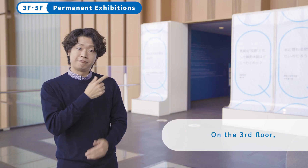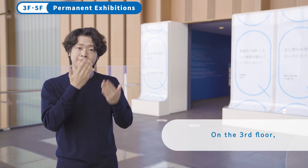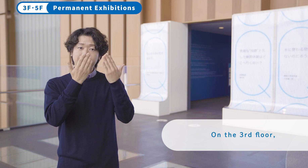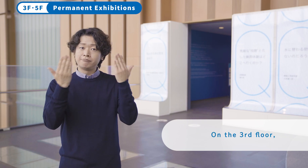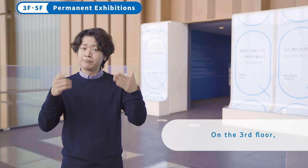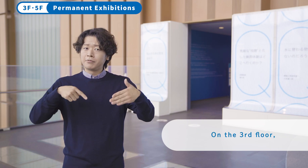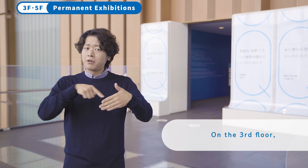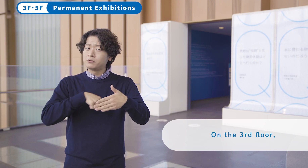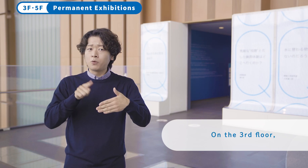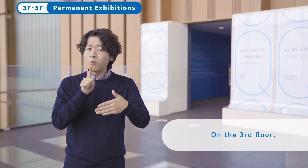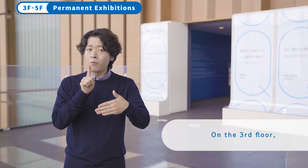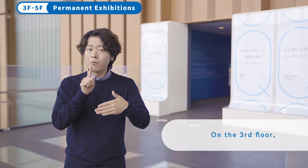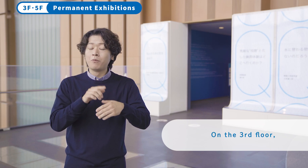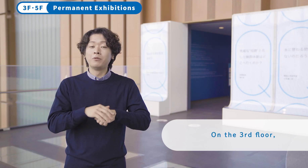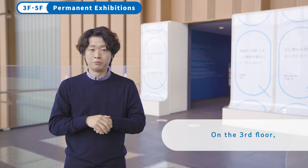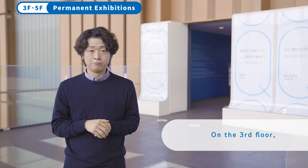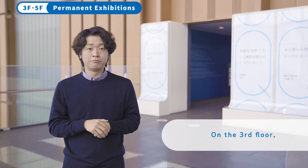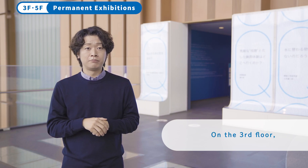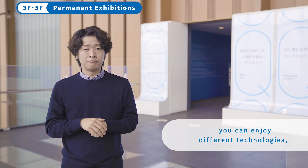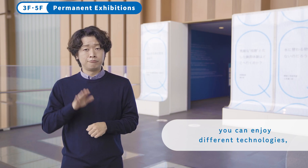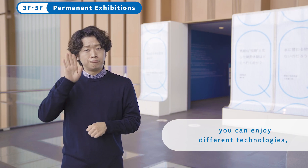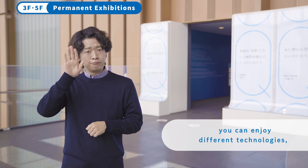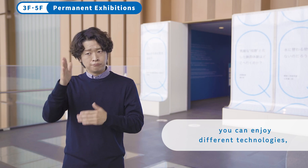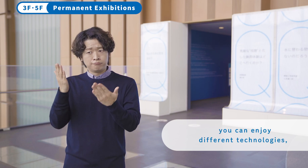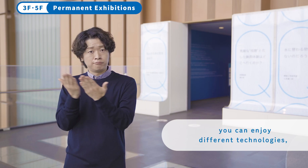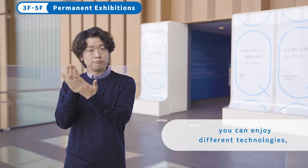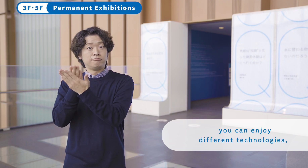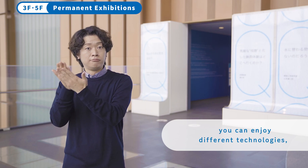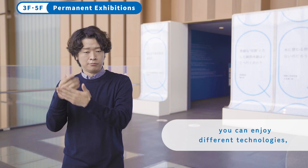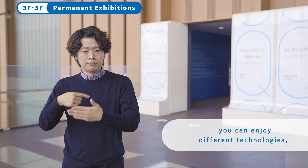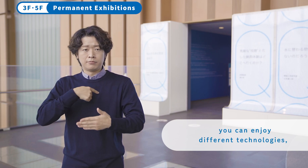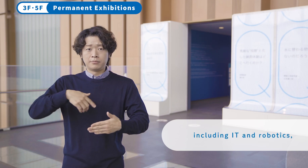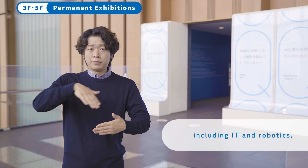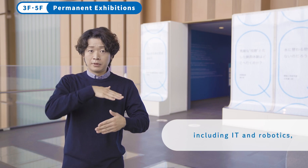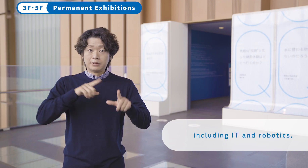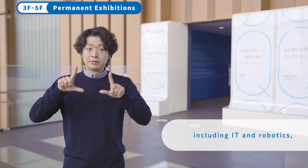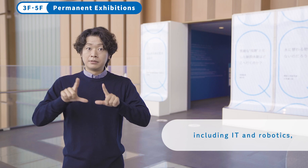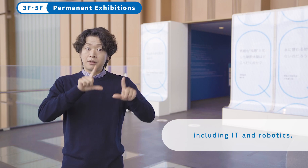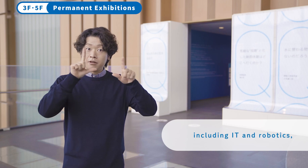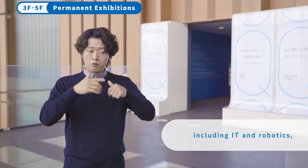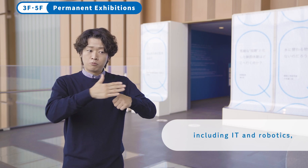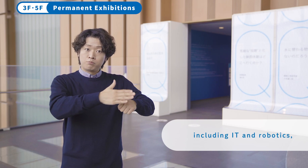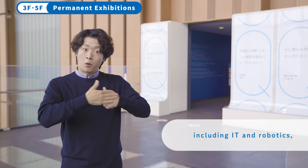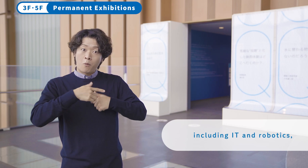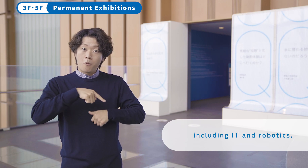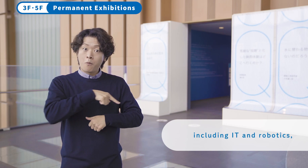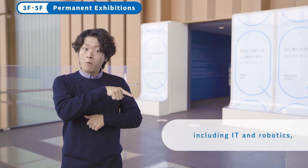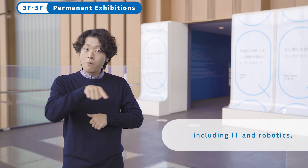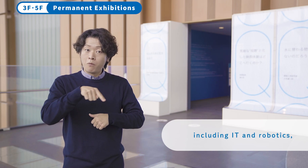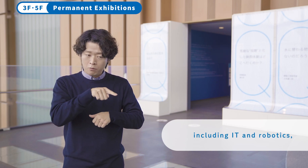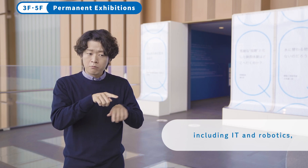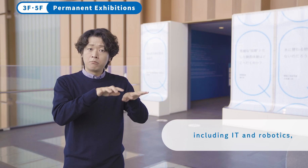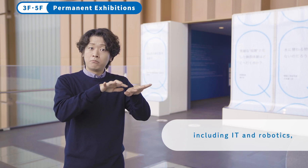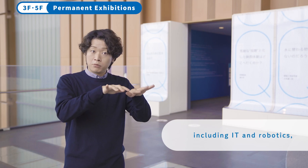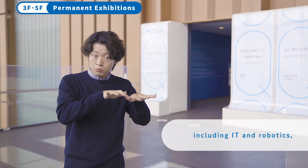On the 3rd floor, you can enjoy different technologies, including IT and robotics,